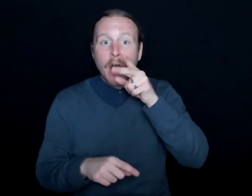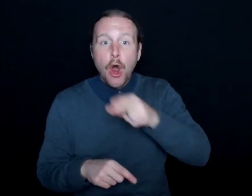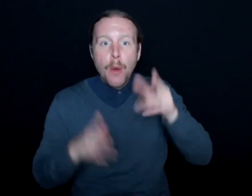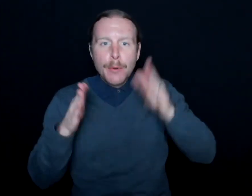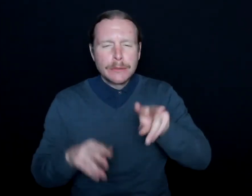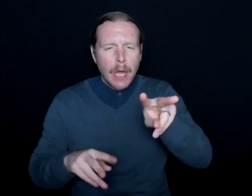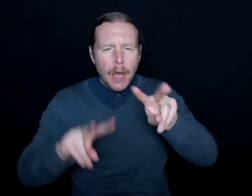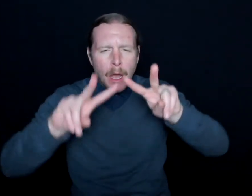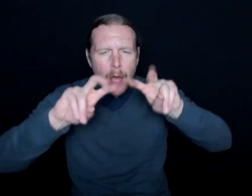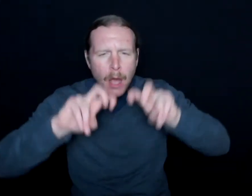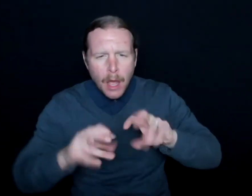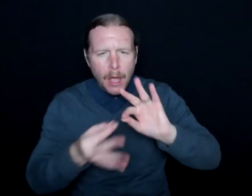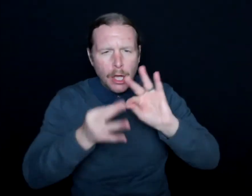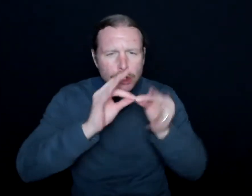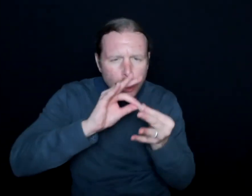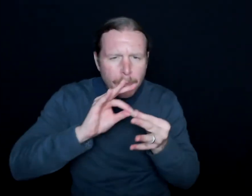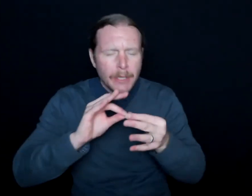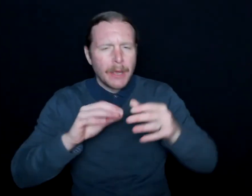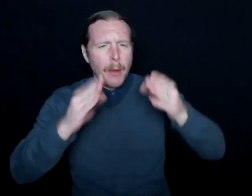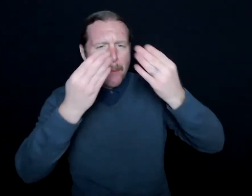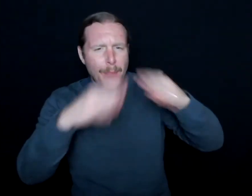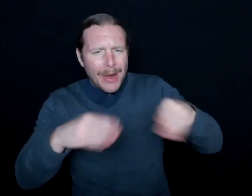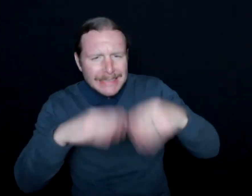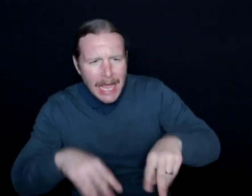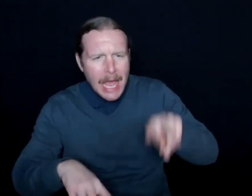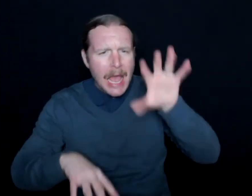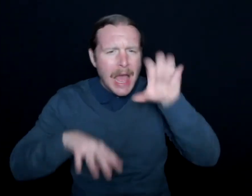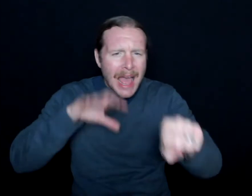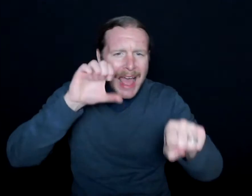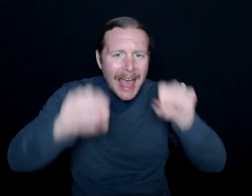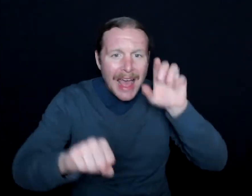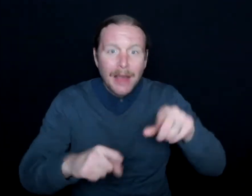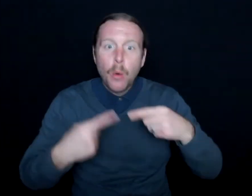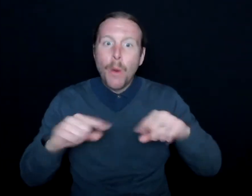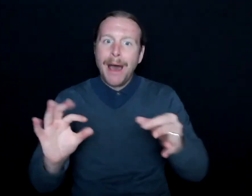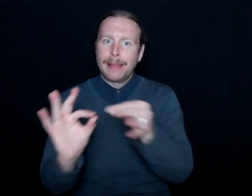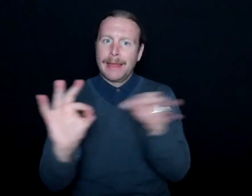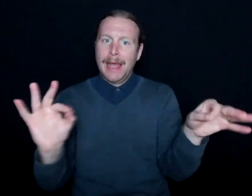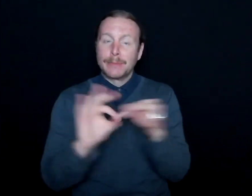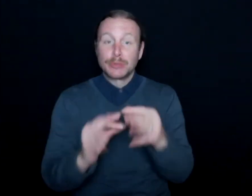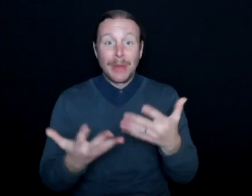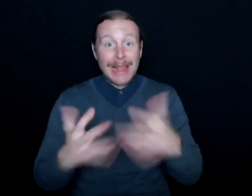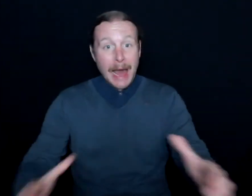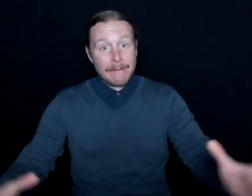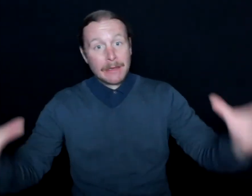to go, all right, and break down what they're reading. So you're putting a lot of burden on deaf and hard